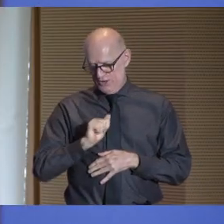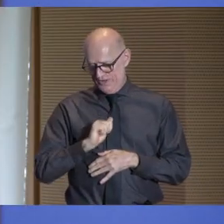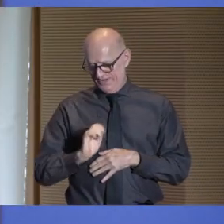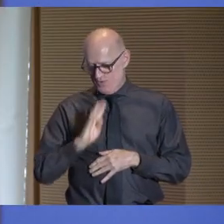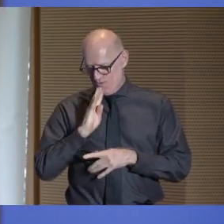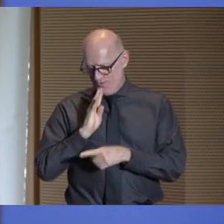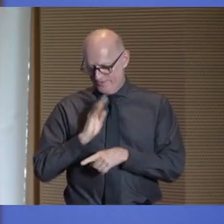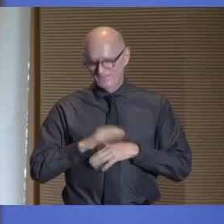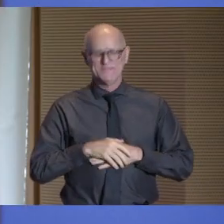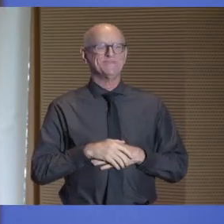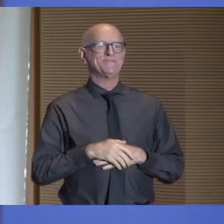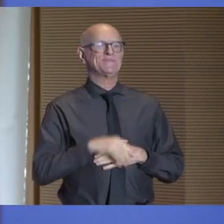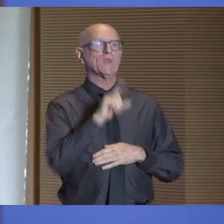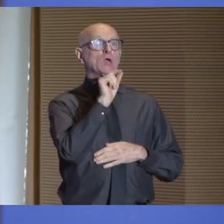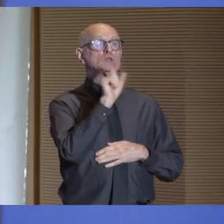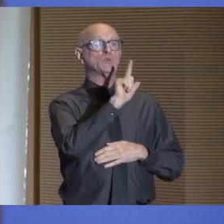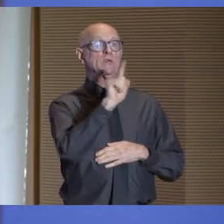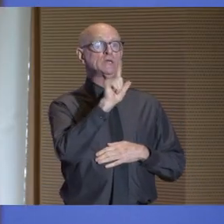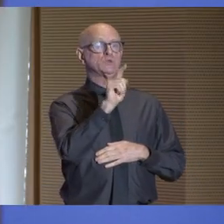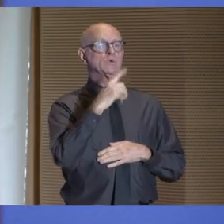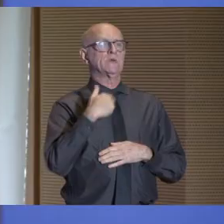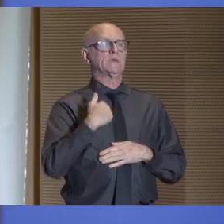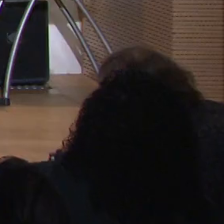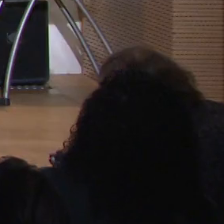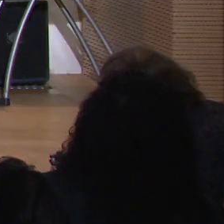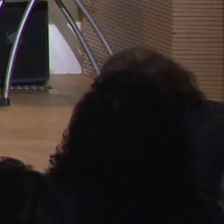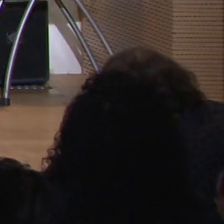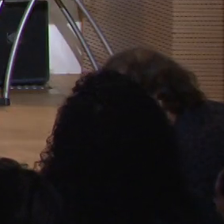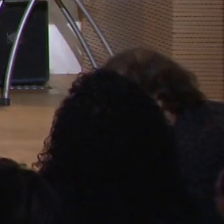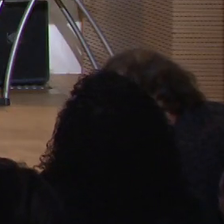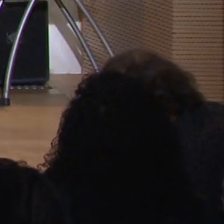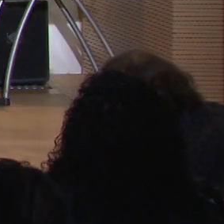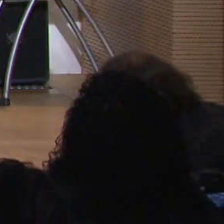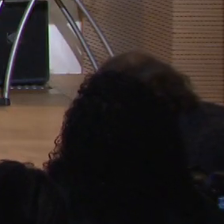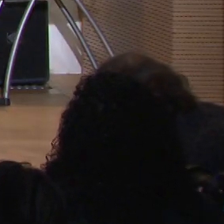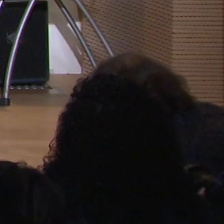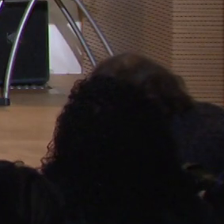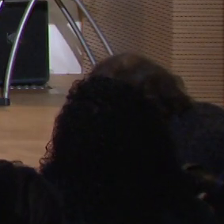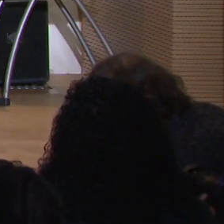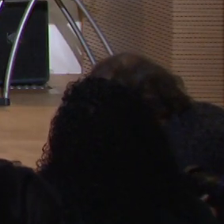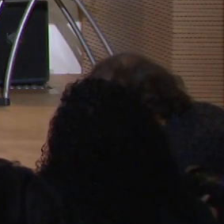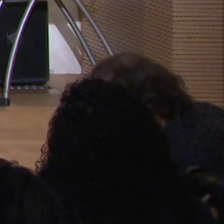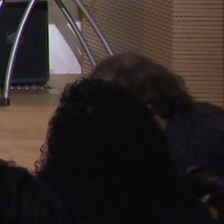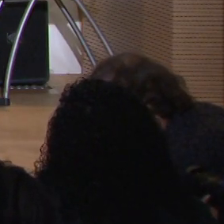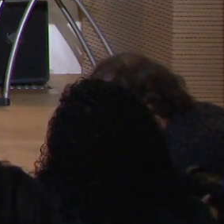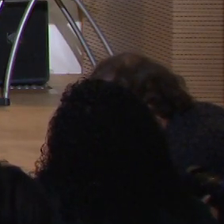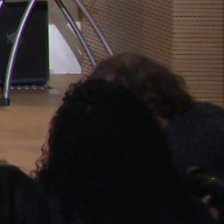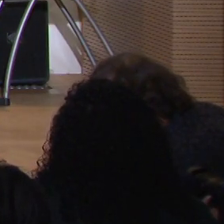In 2021, I declared it my Yes Year. I decided to go back to college and take --